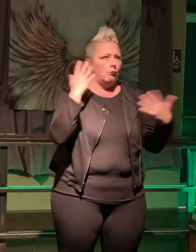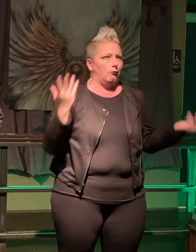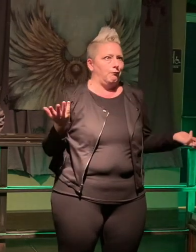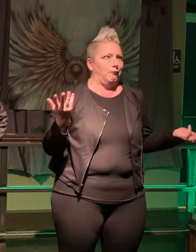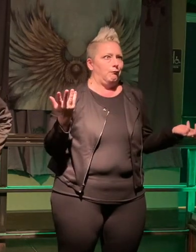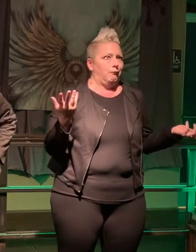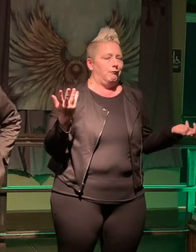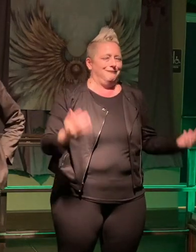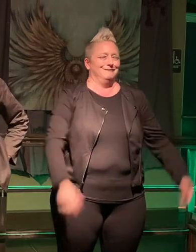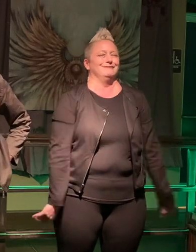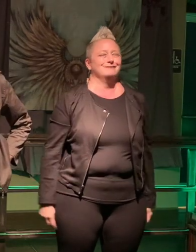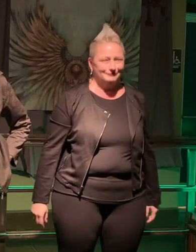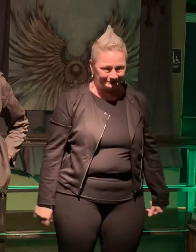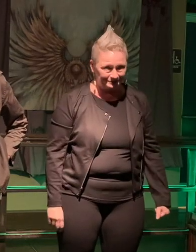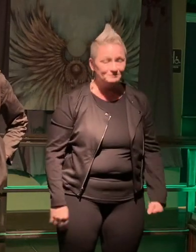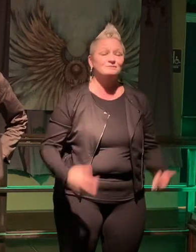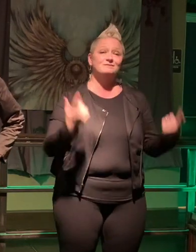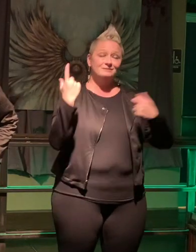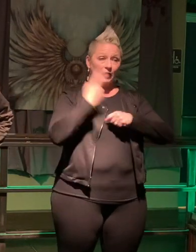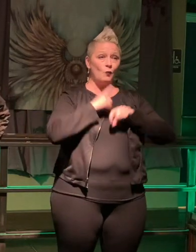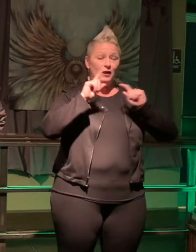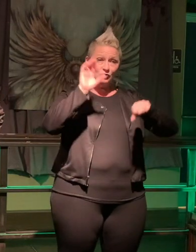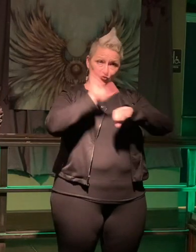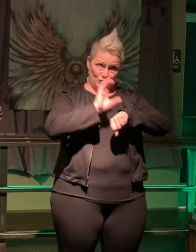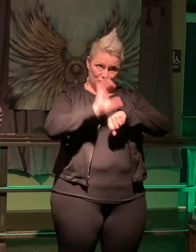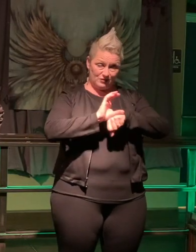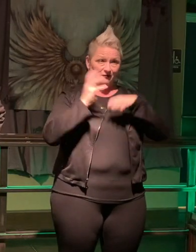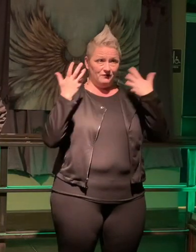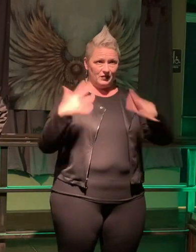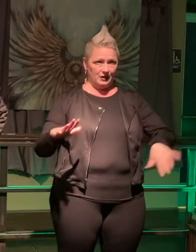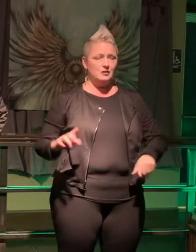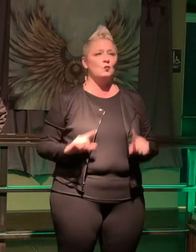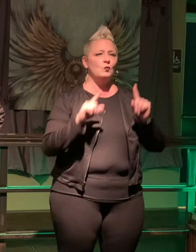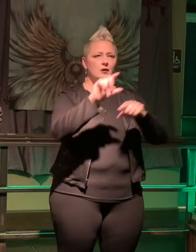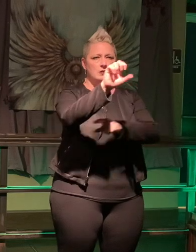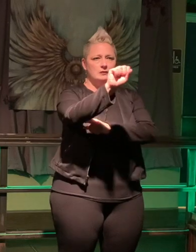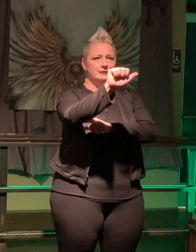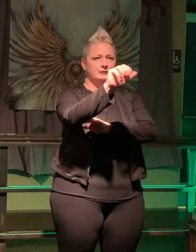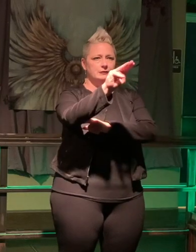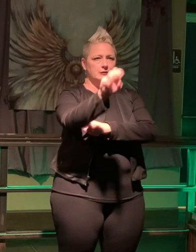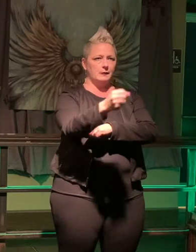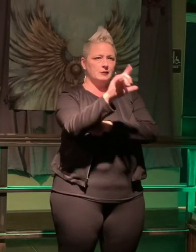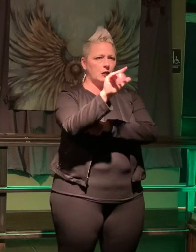I went to church after I went to church I went to Sam's Club it used to be in highway 100 in West